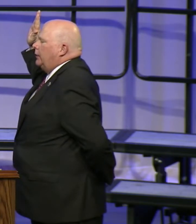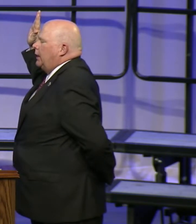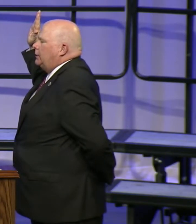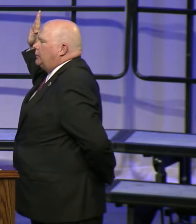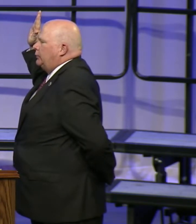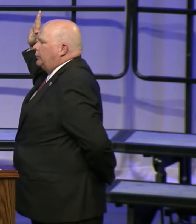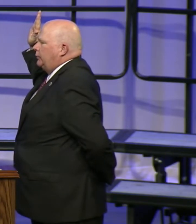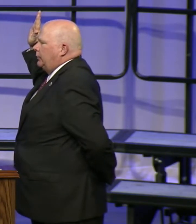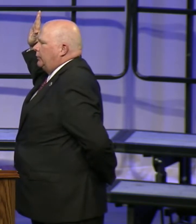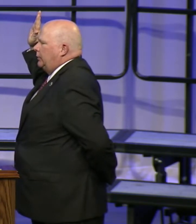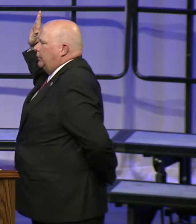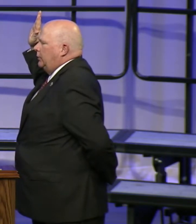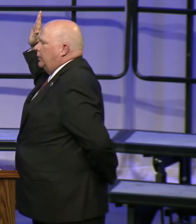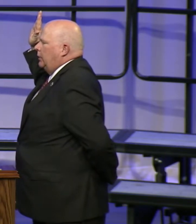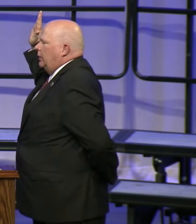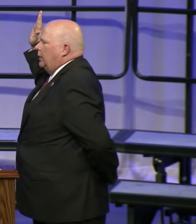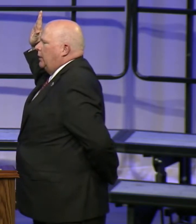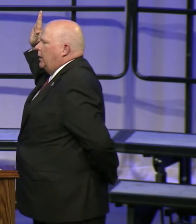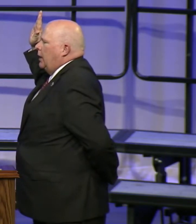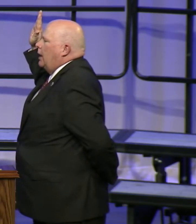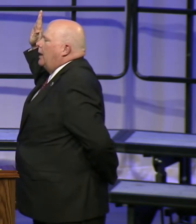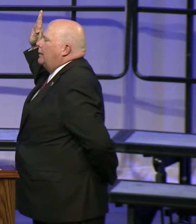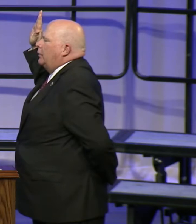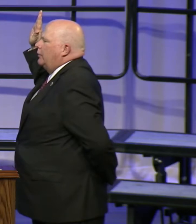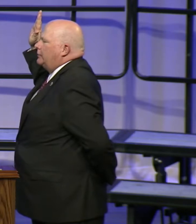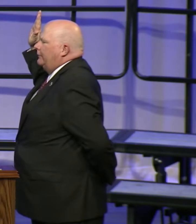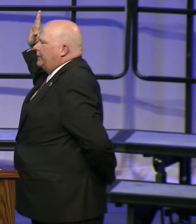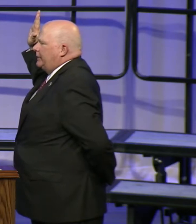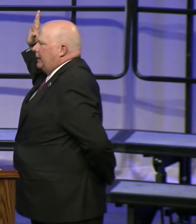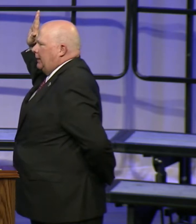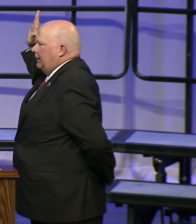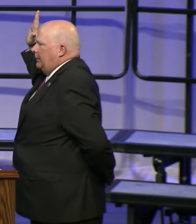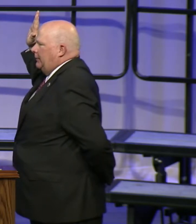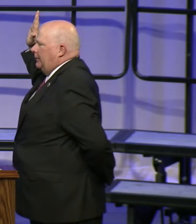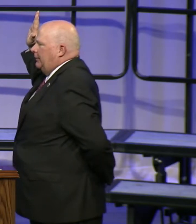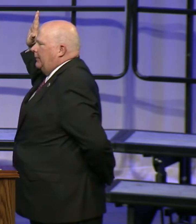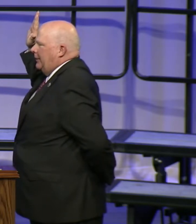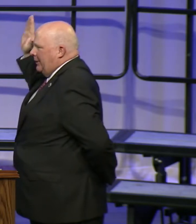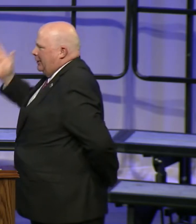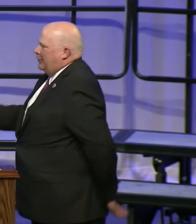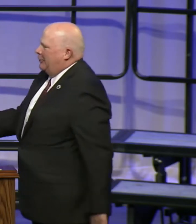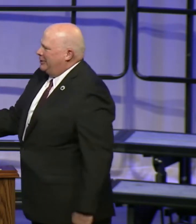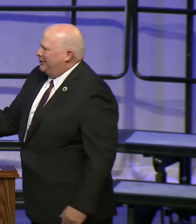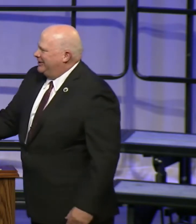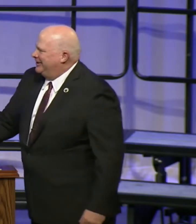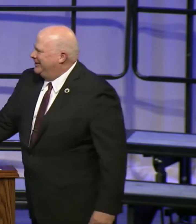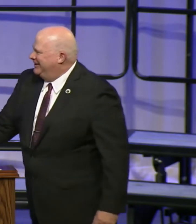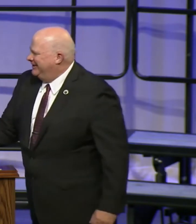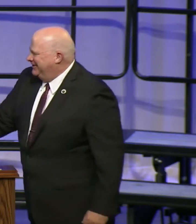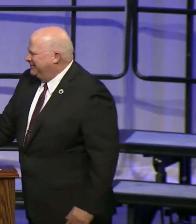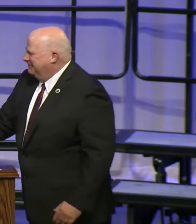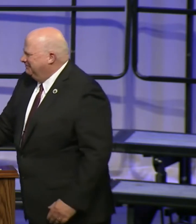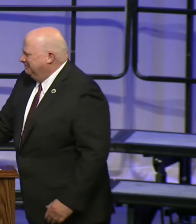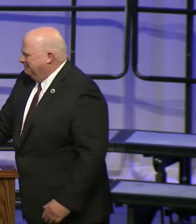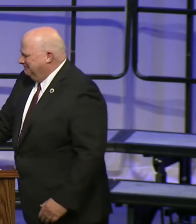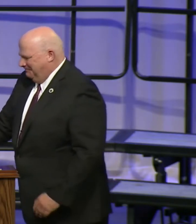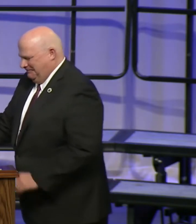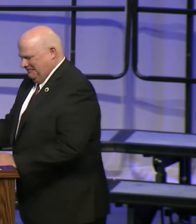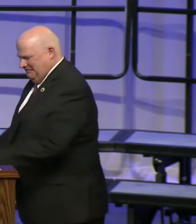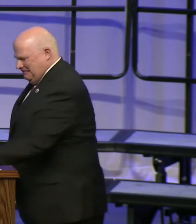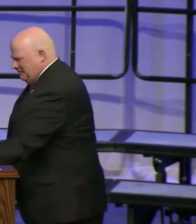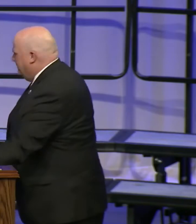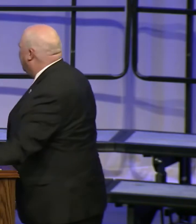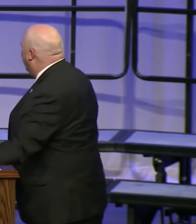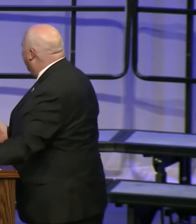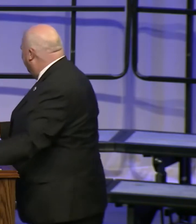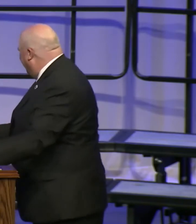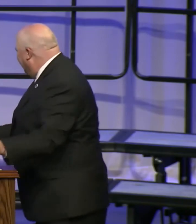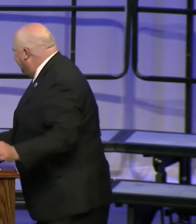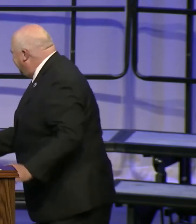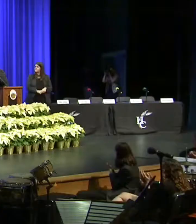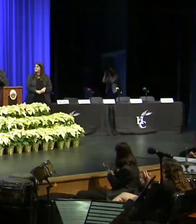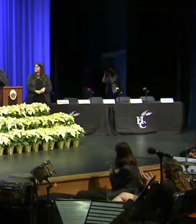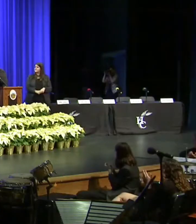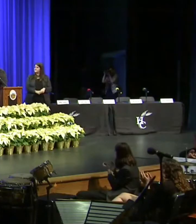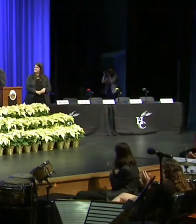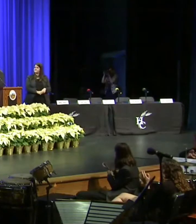constitution, according to the constitution, and laws of this state, and laws of this state.